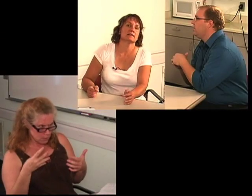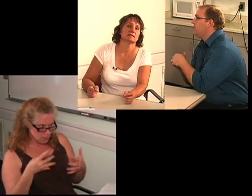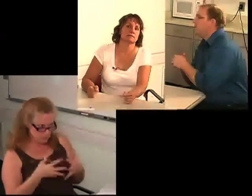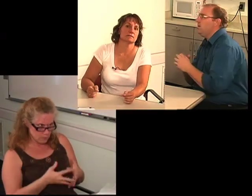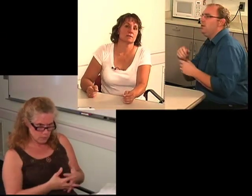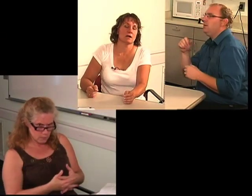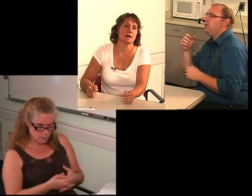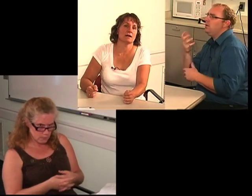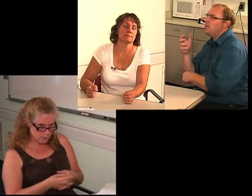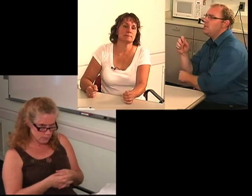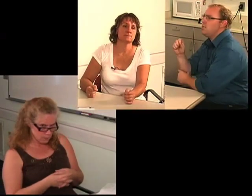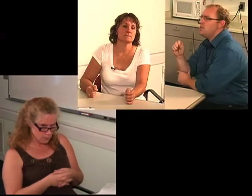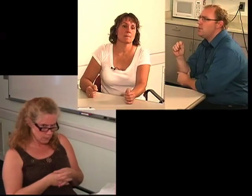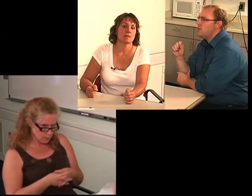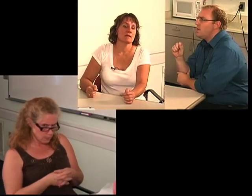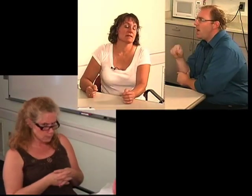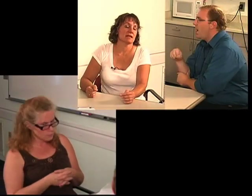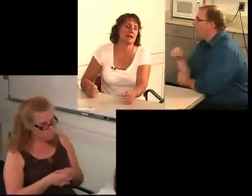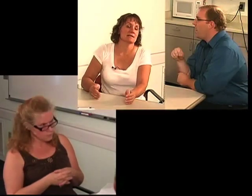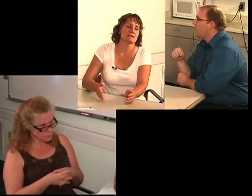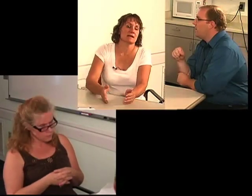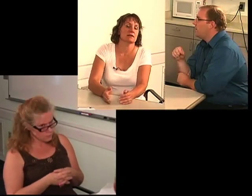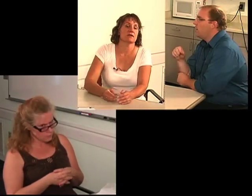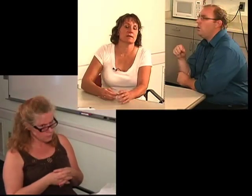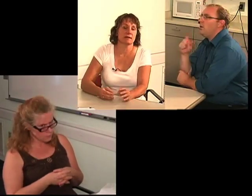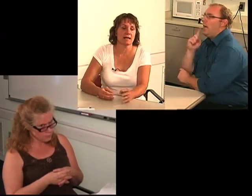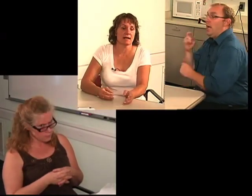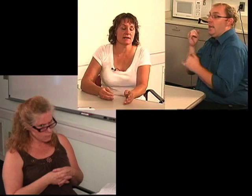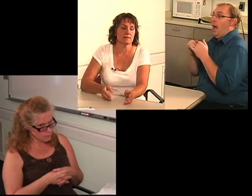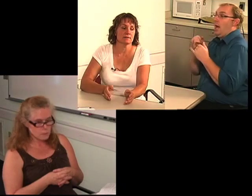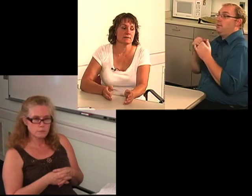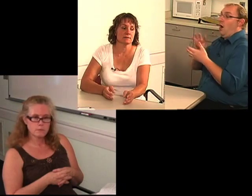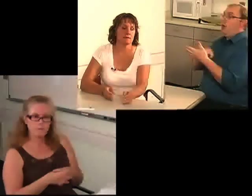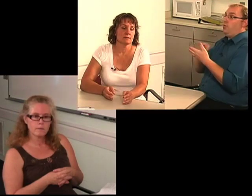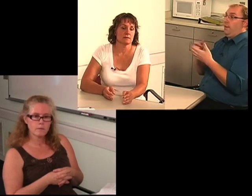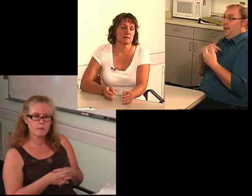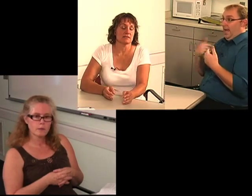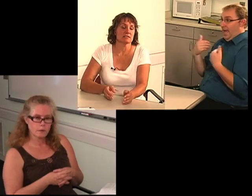C: Yeah, um, the last audiogram I had,